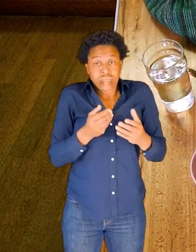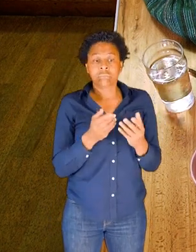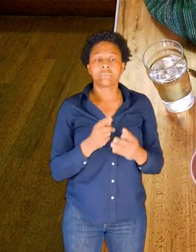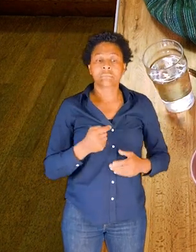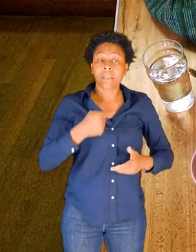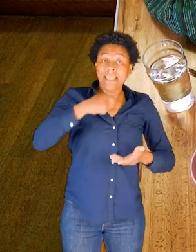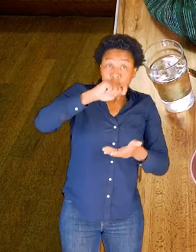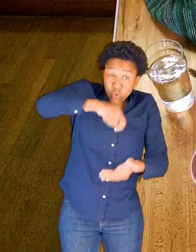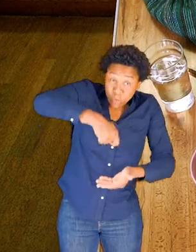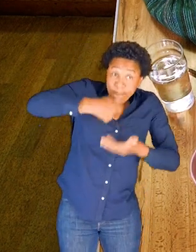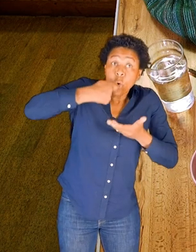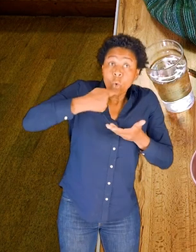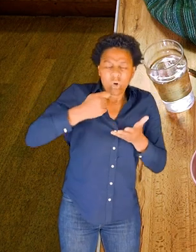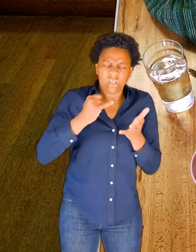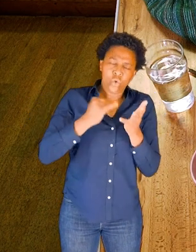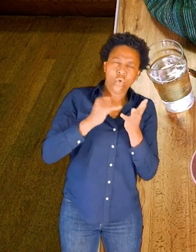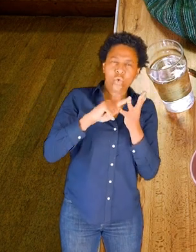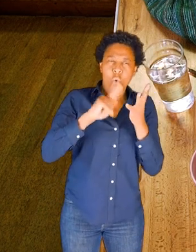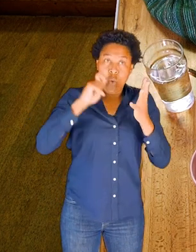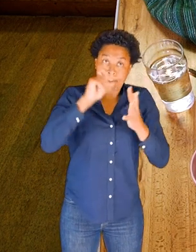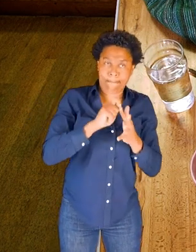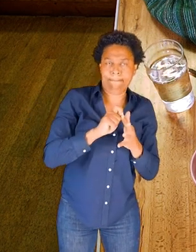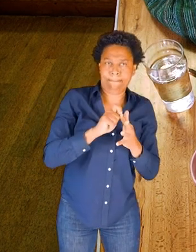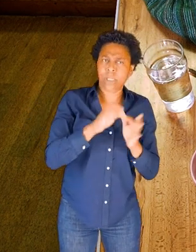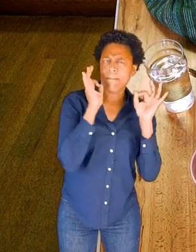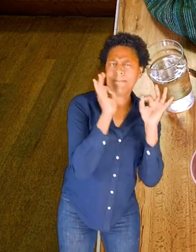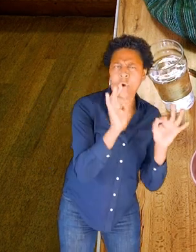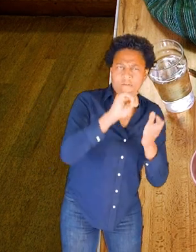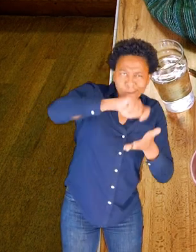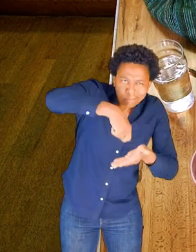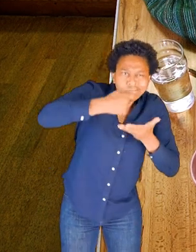I have a spoon here. Soup spoon is perfect, but any spoon will do.